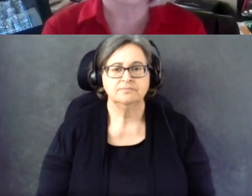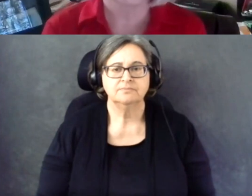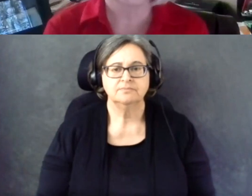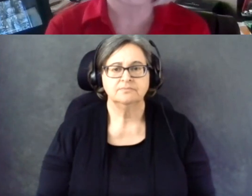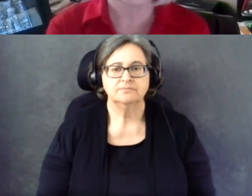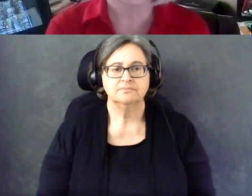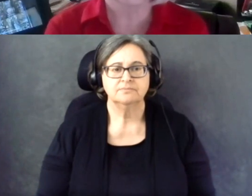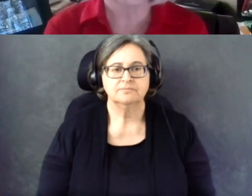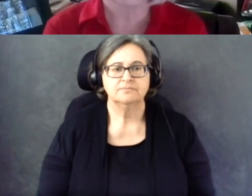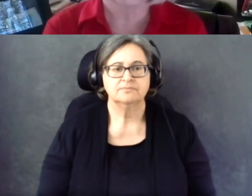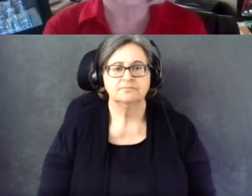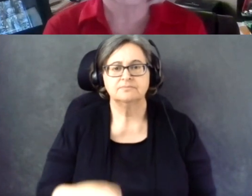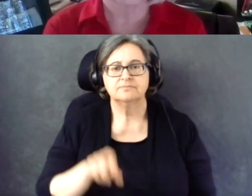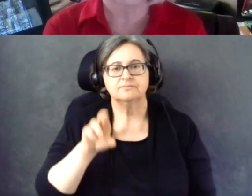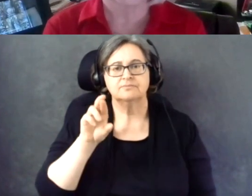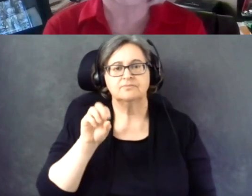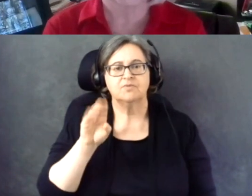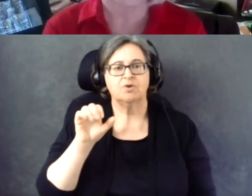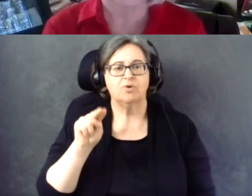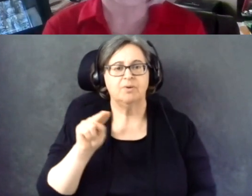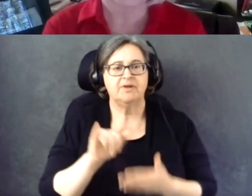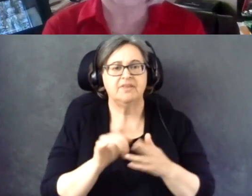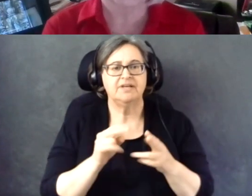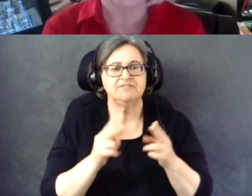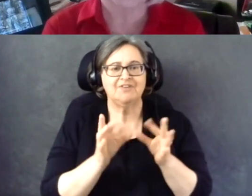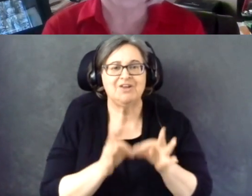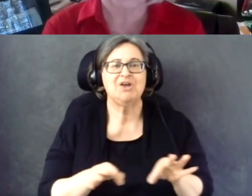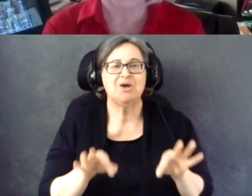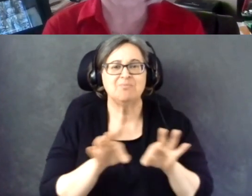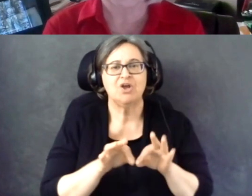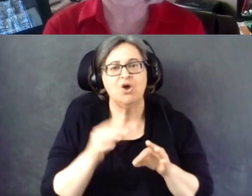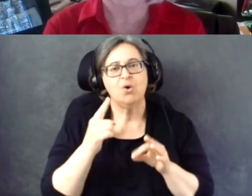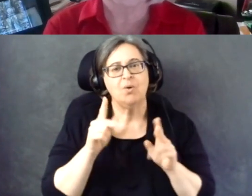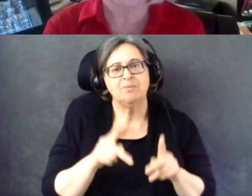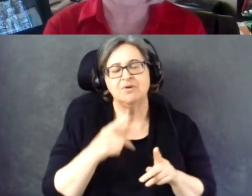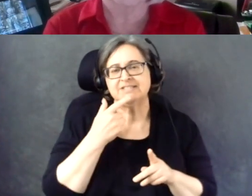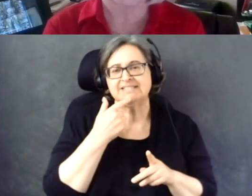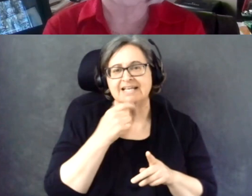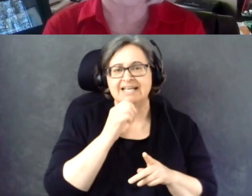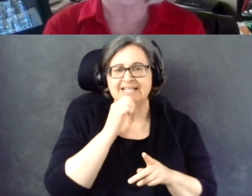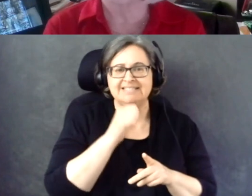And then one person said it's not a question but a comment.